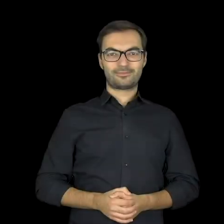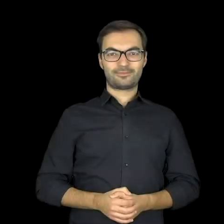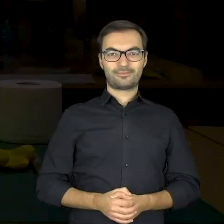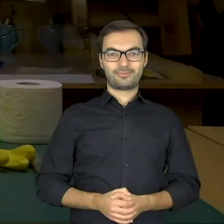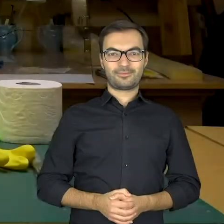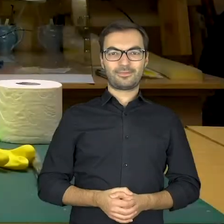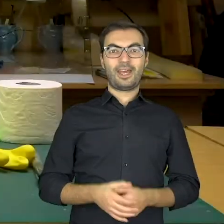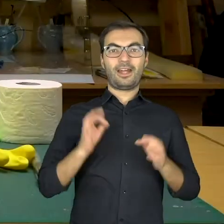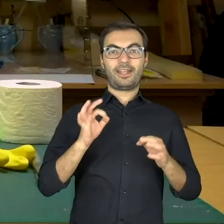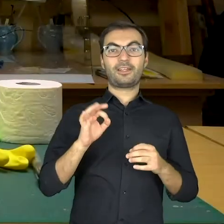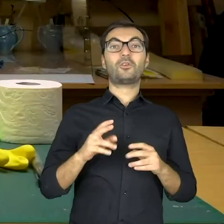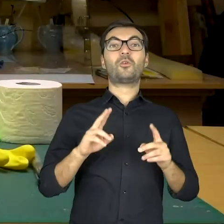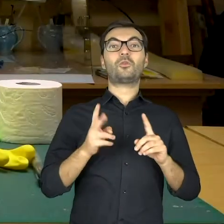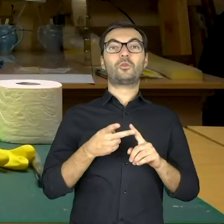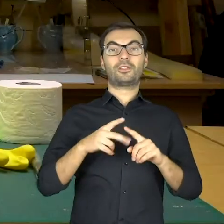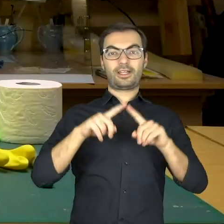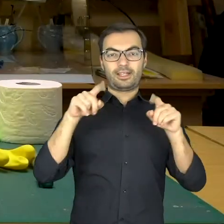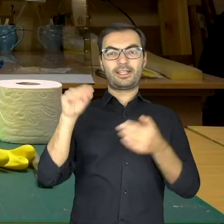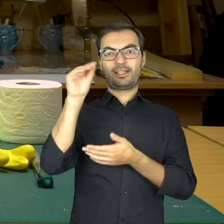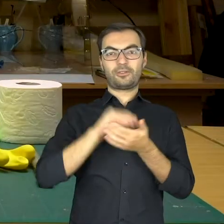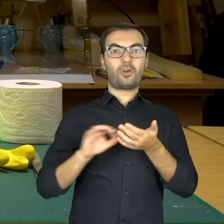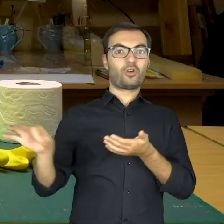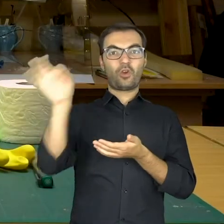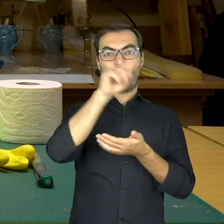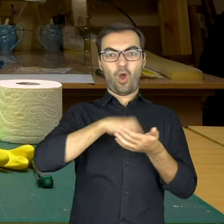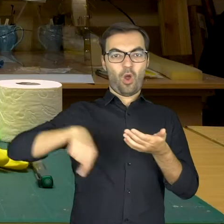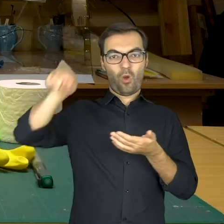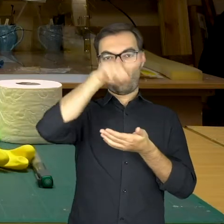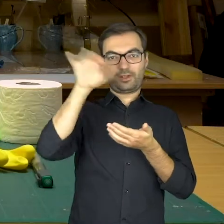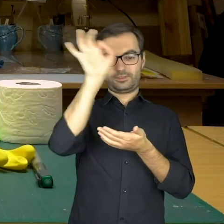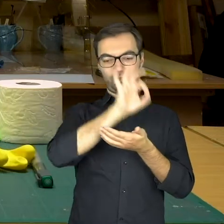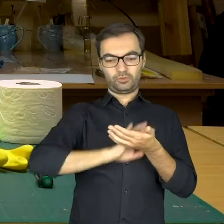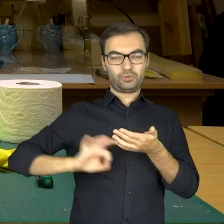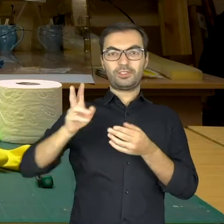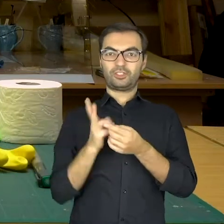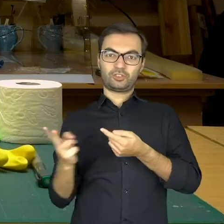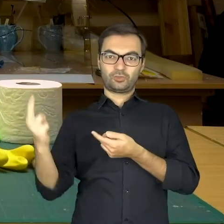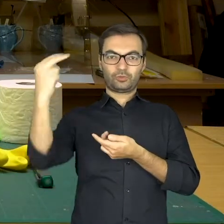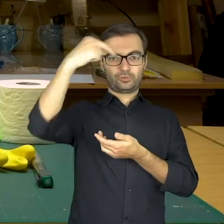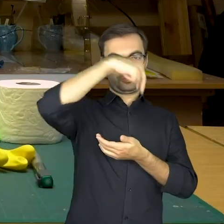Now we draw a circle on another sheet of paper, and cut it out.